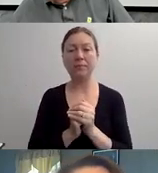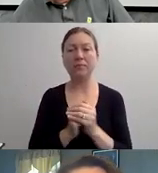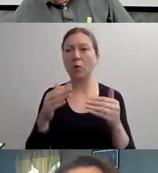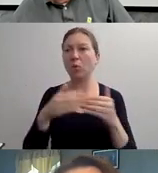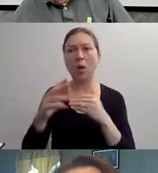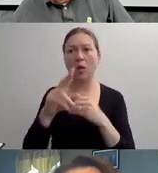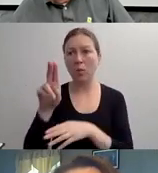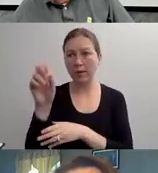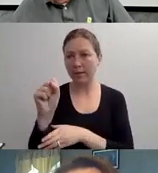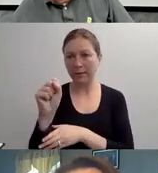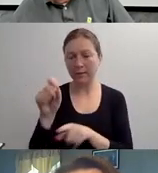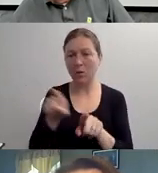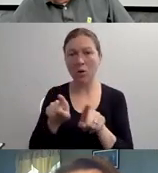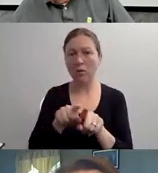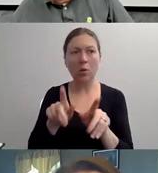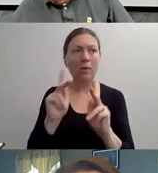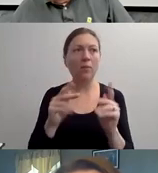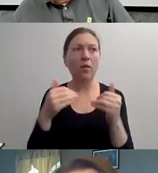PARKING OR DISABLED RESTROOMS."